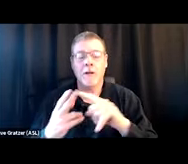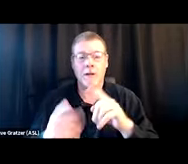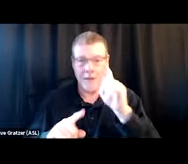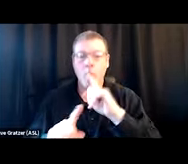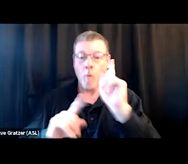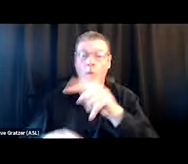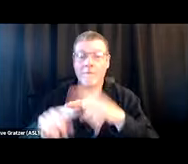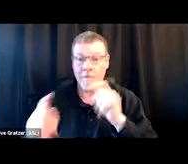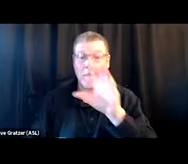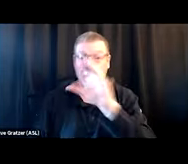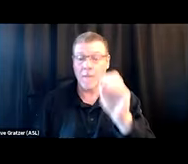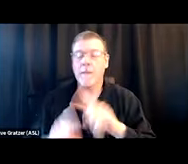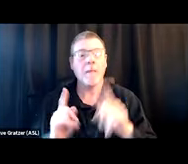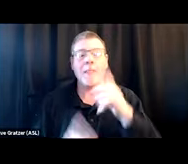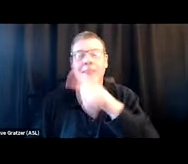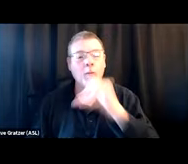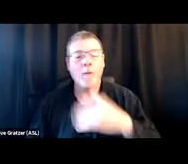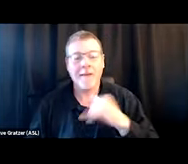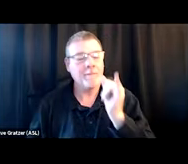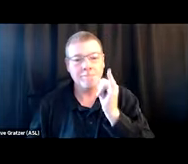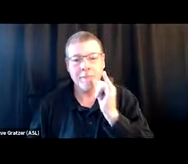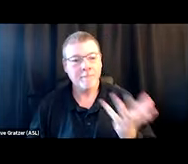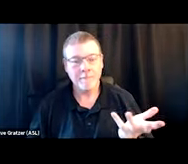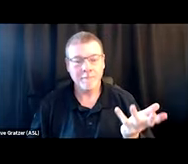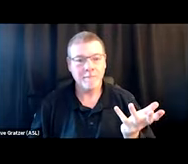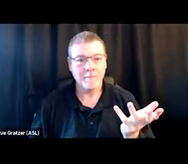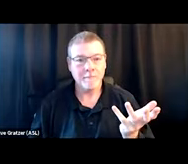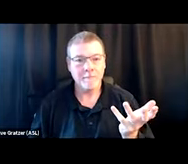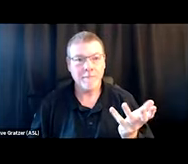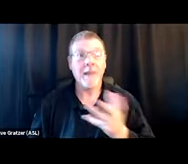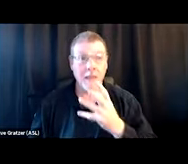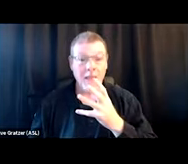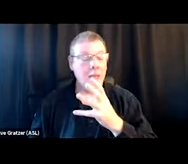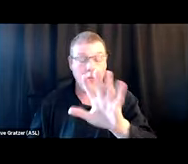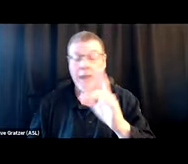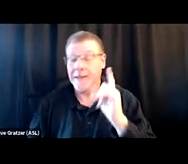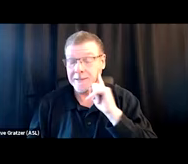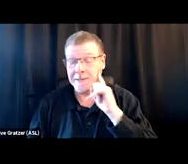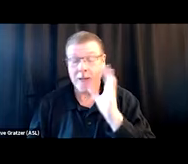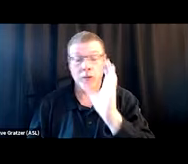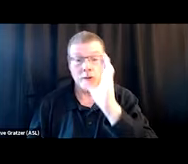but I don't think they have a crack pipe catalog yet. And these are things that we, it can sound funny, but we need to work on that,